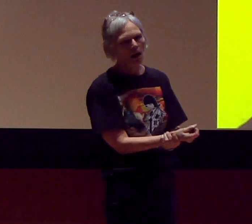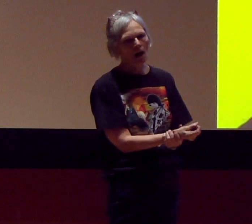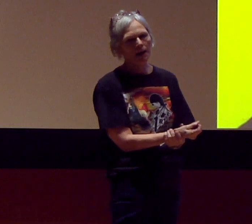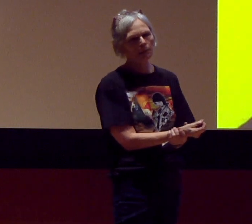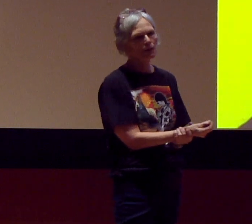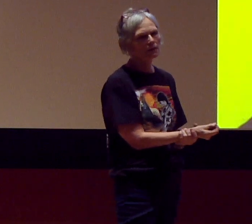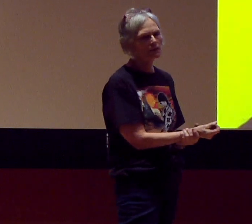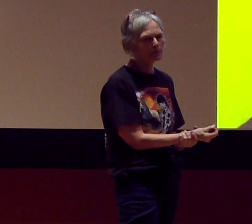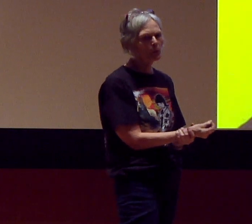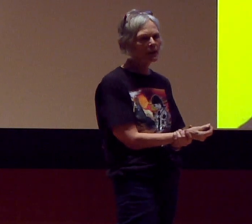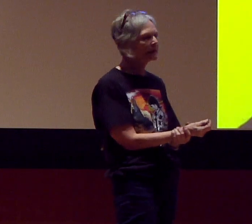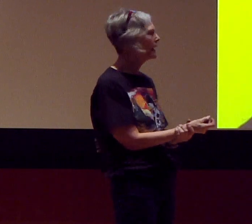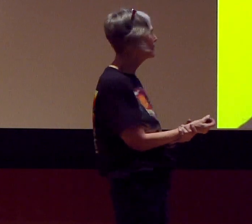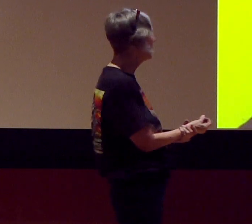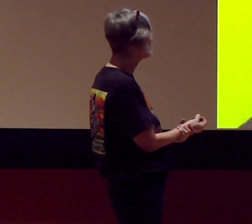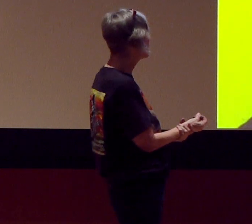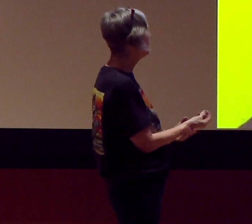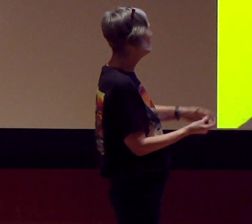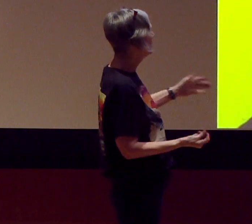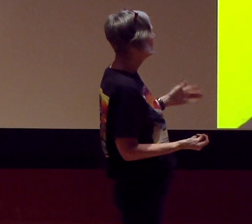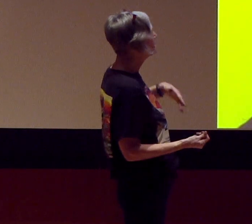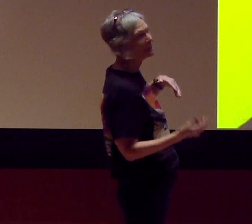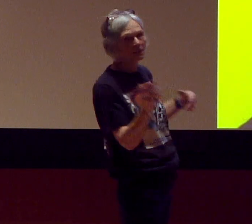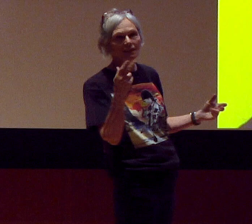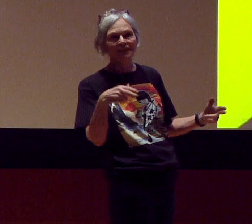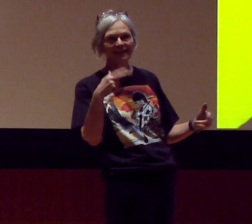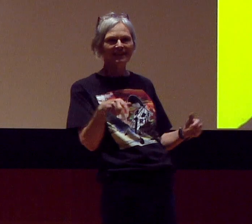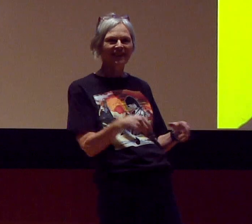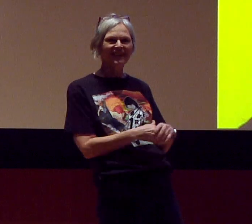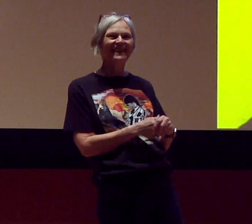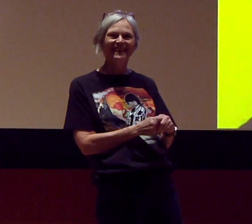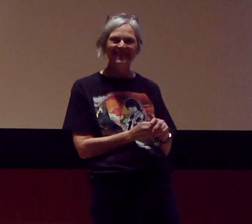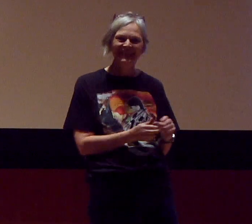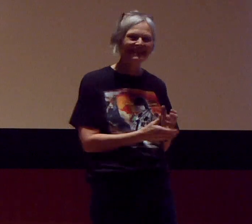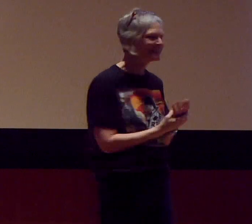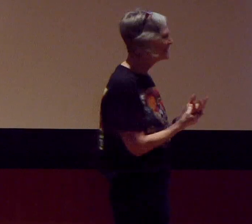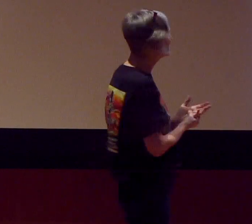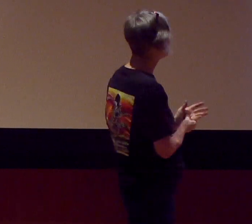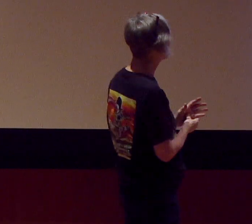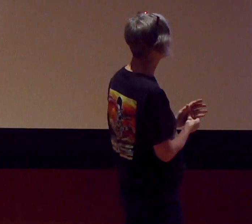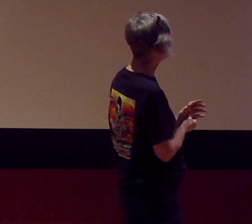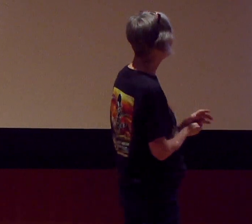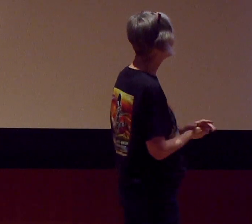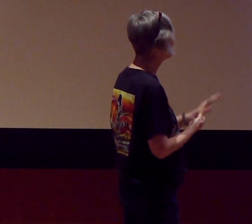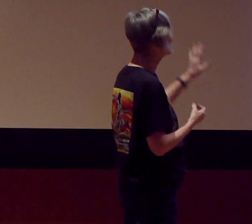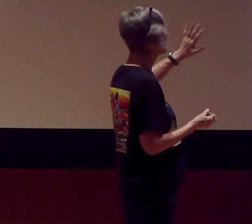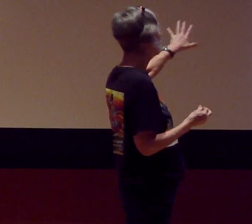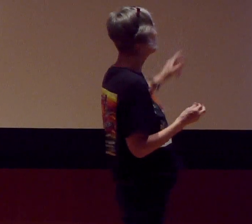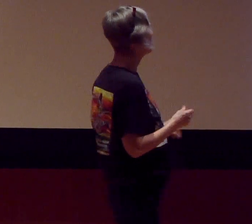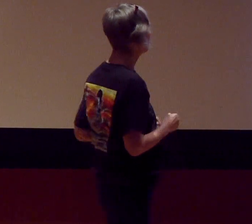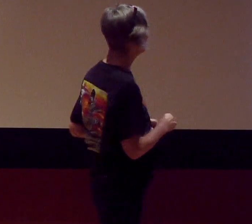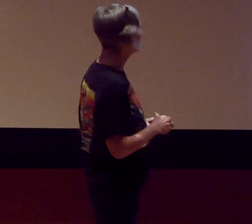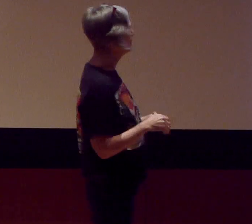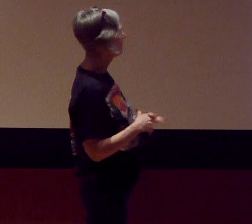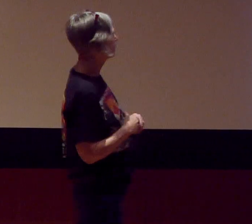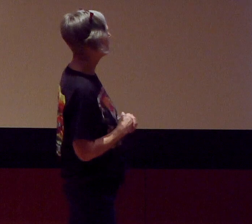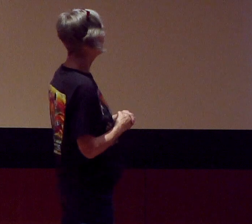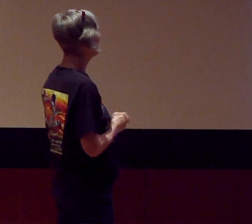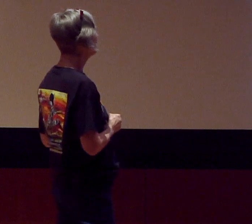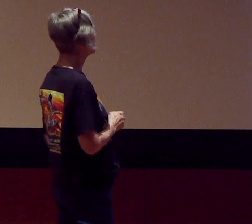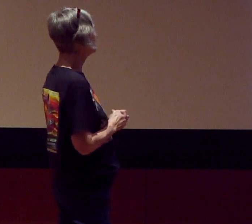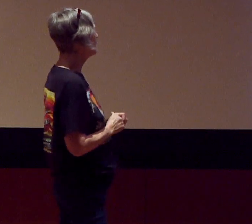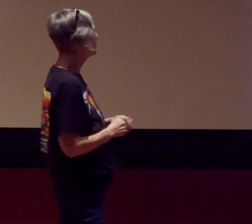I am literally putting down every… you can keep going. This is an oil I did, these are all ones that I did about 35 years ago.